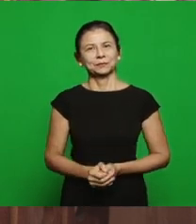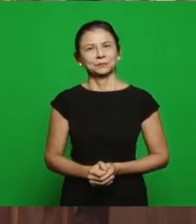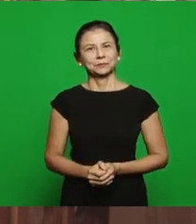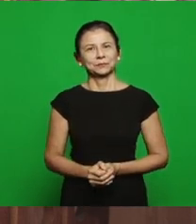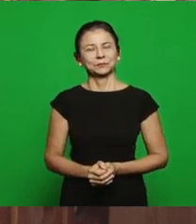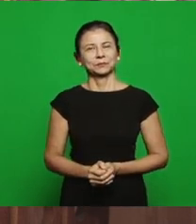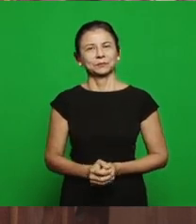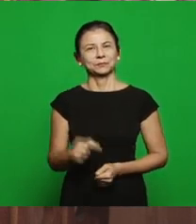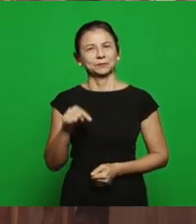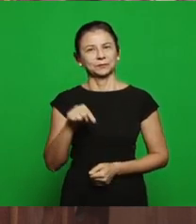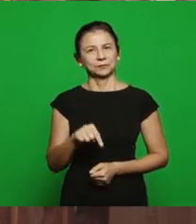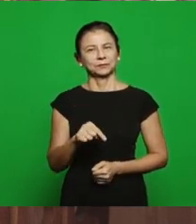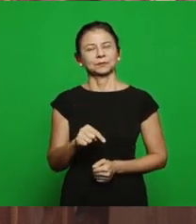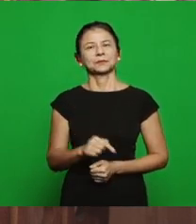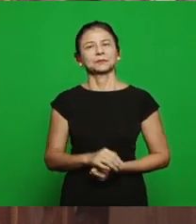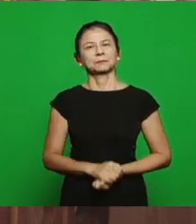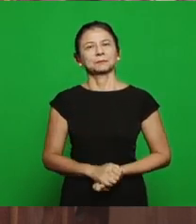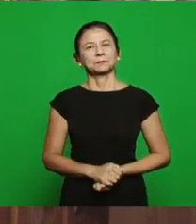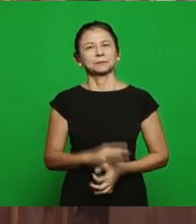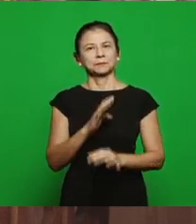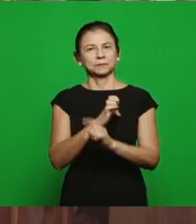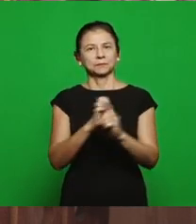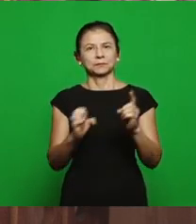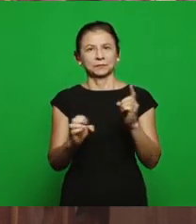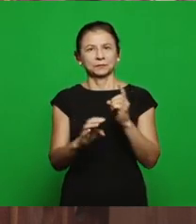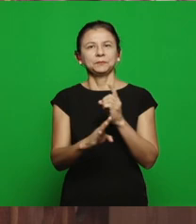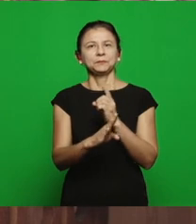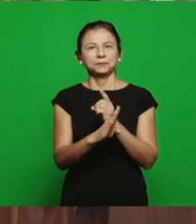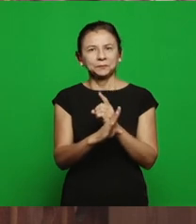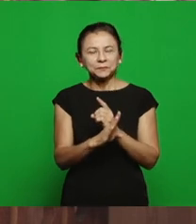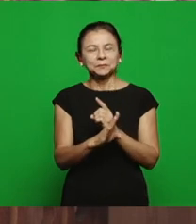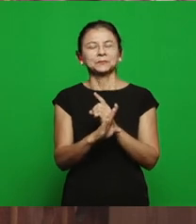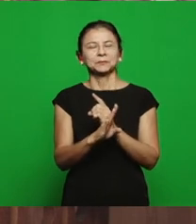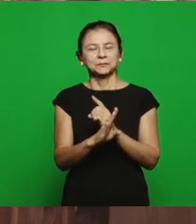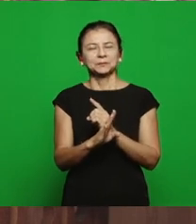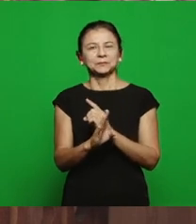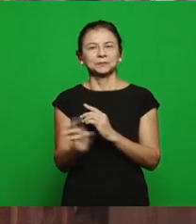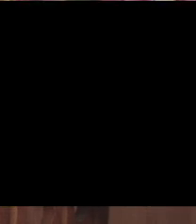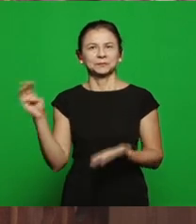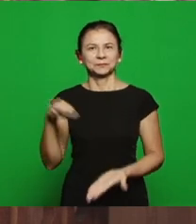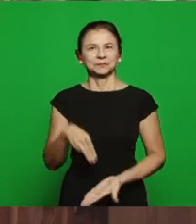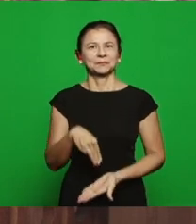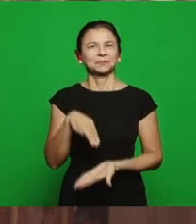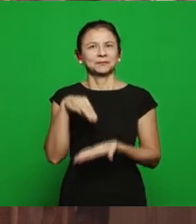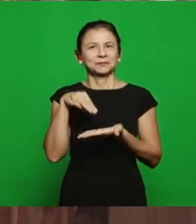transmitting the Sunday School of Maranatha Christian Church for all our